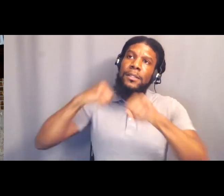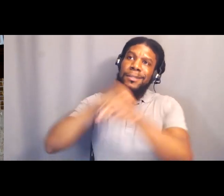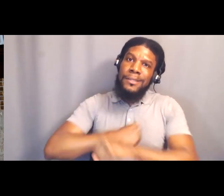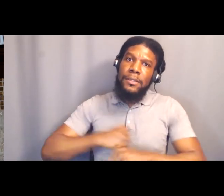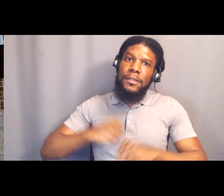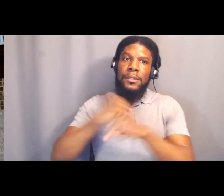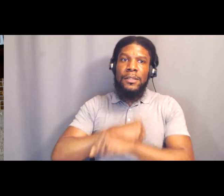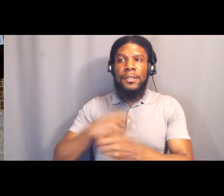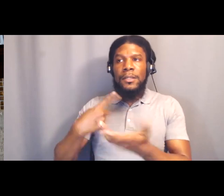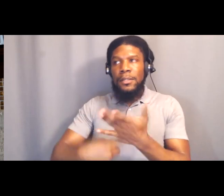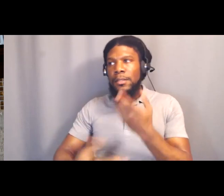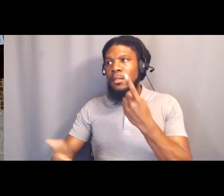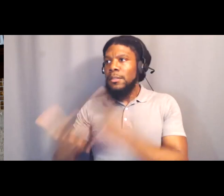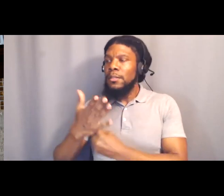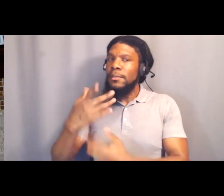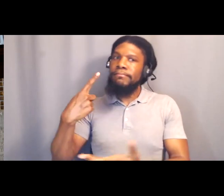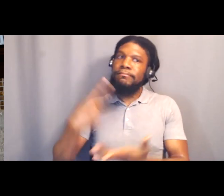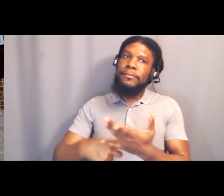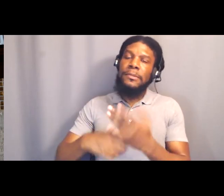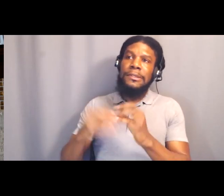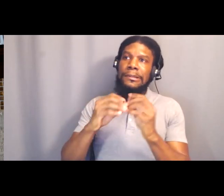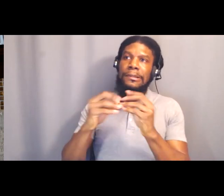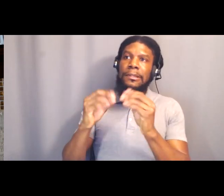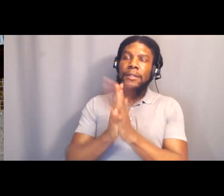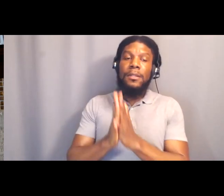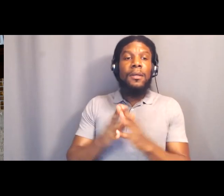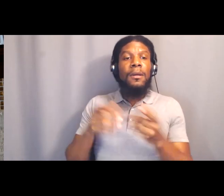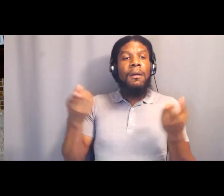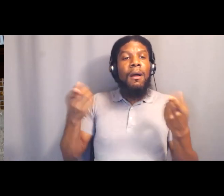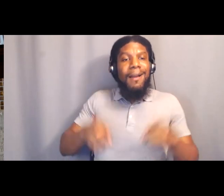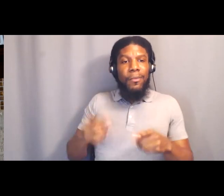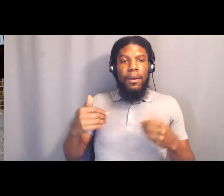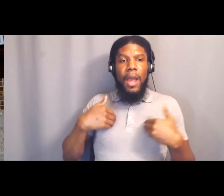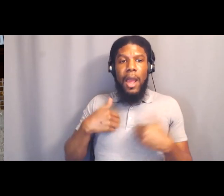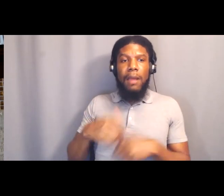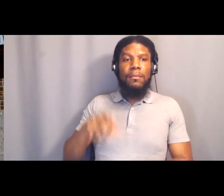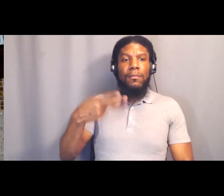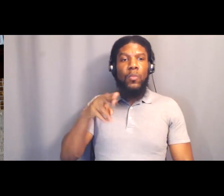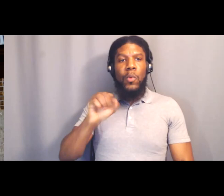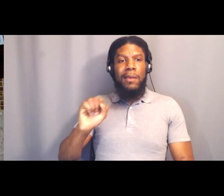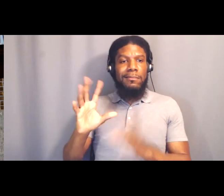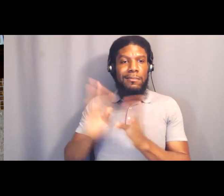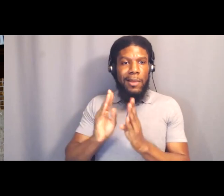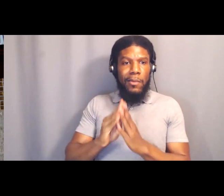about how they're trying to short change Measure J, when the voters of Los Angeles County said,